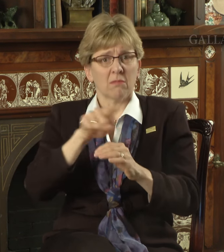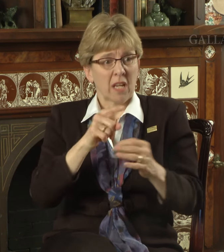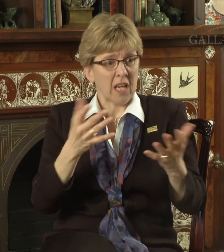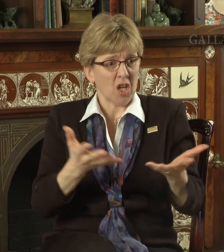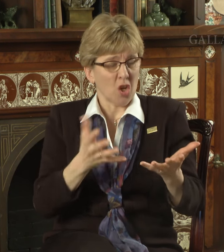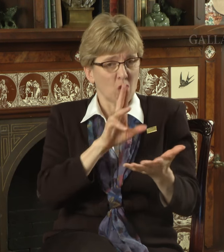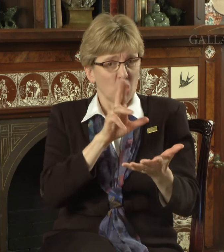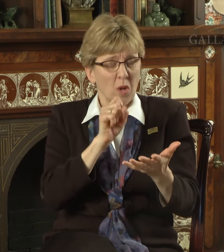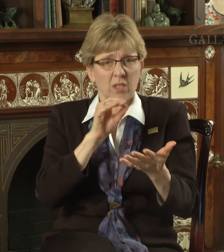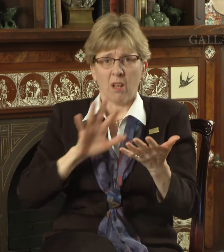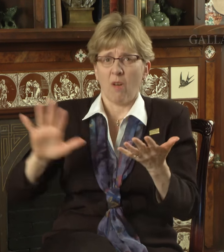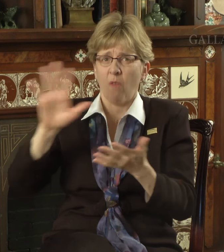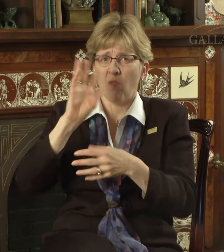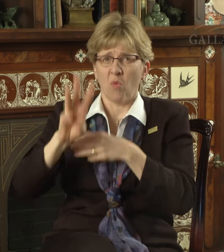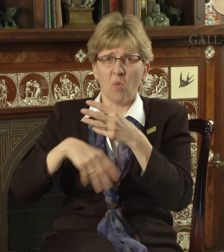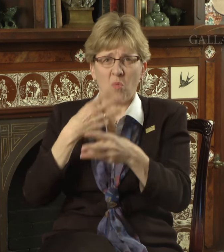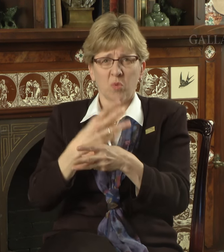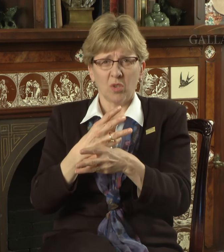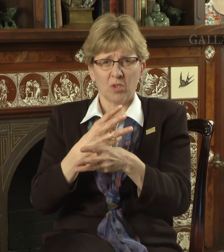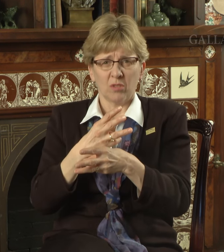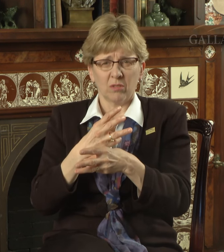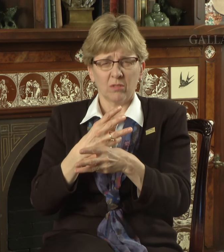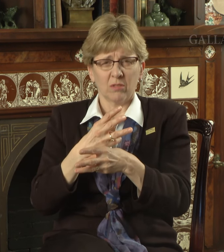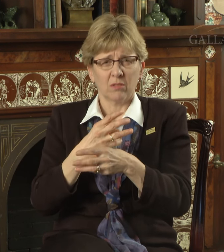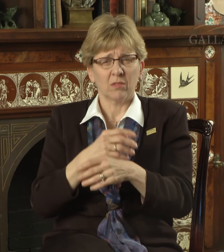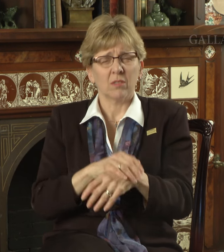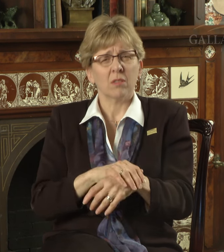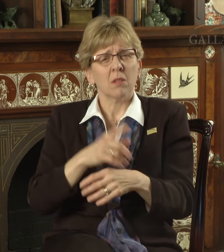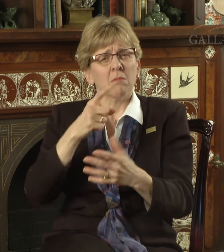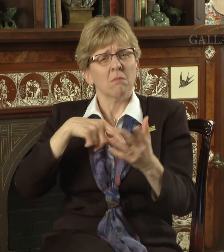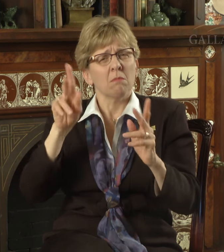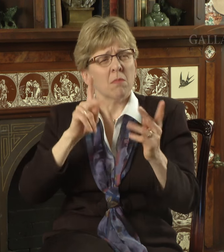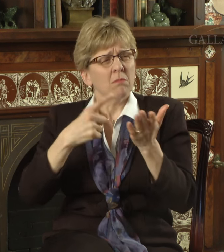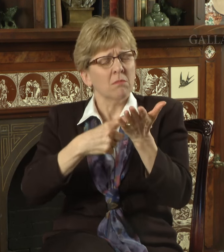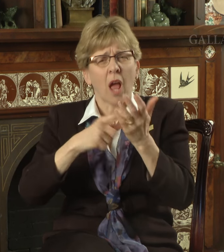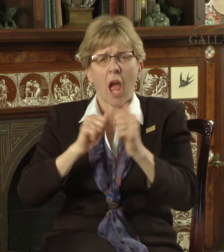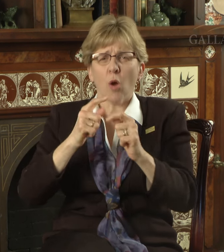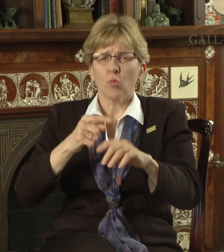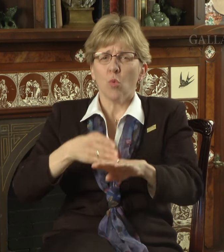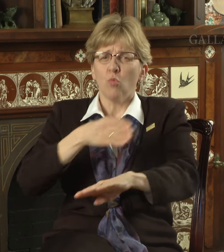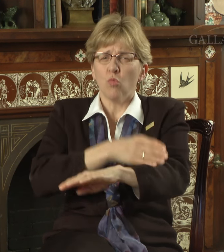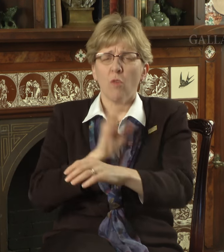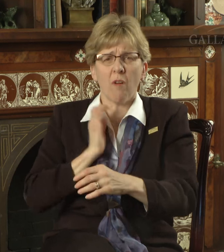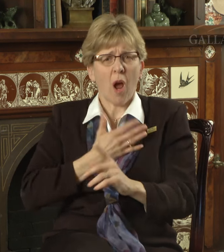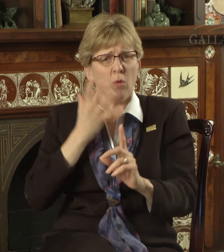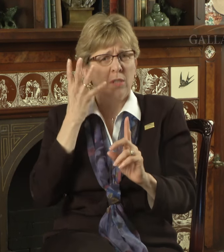both here in the US and all over the world. People have been talking about how we can improve